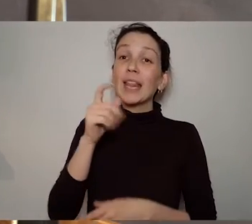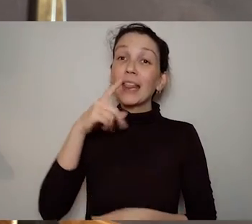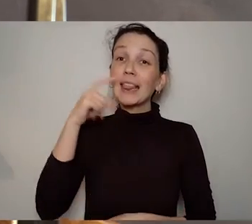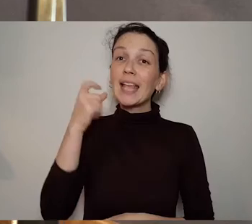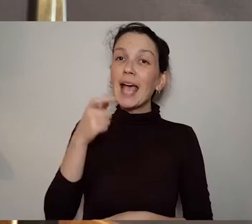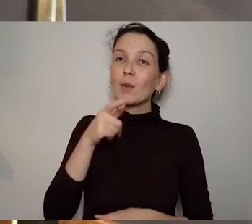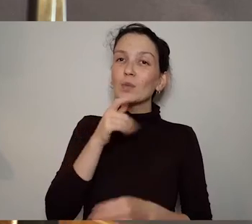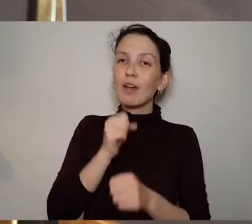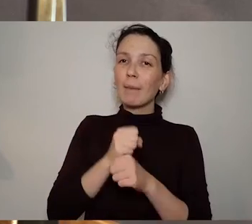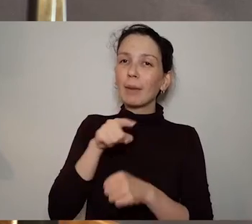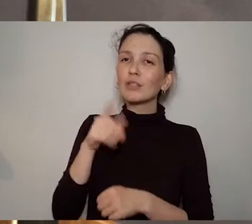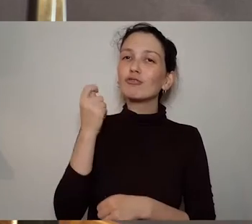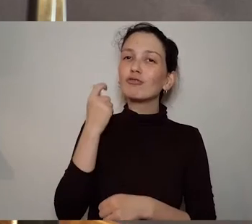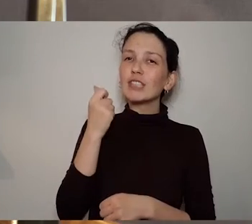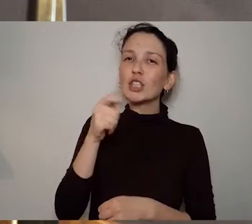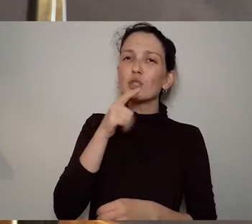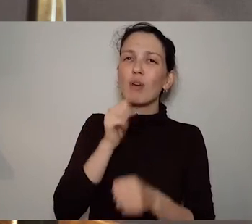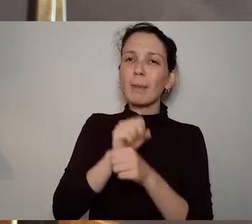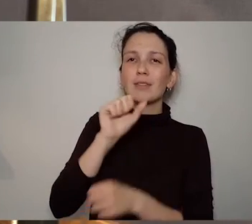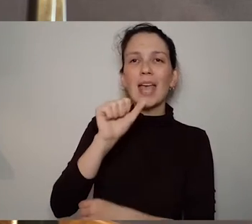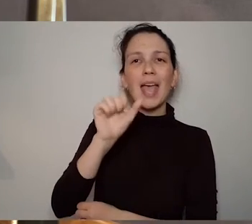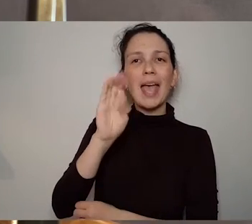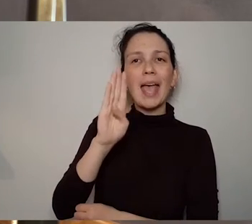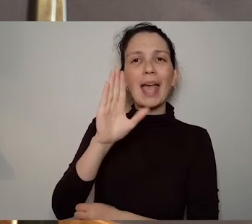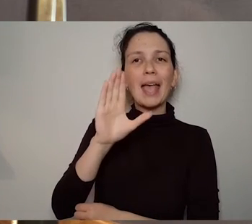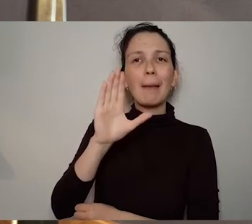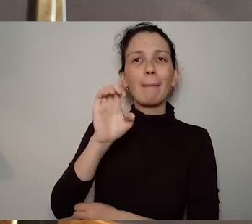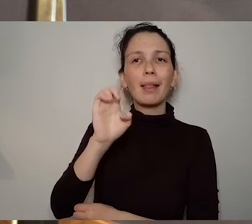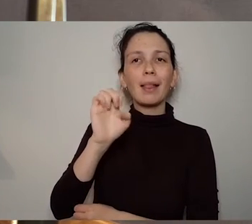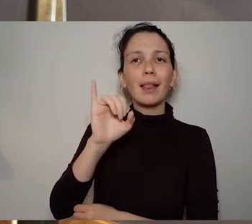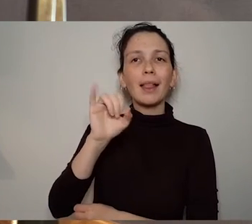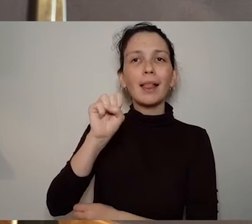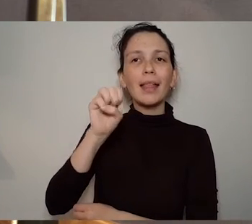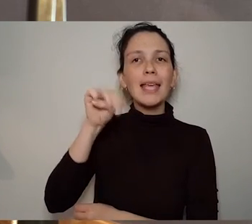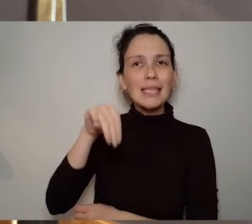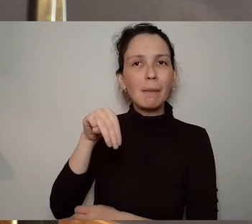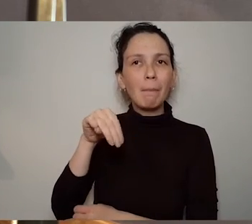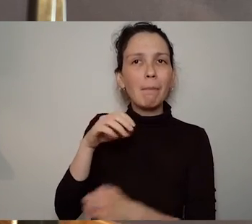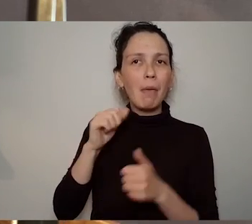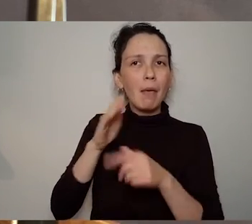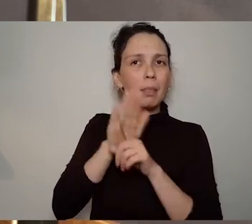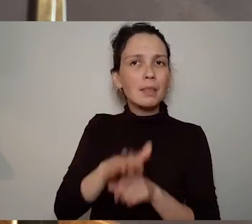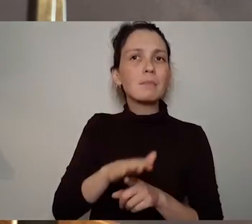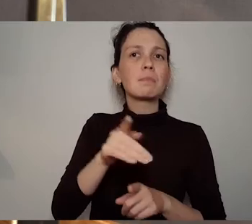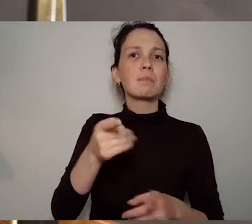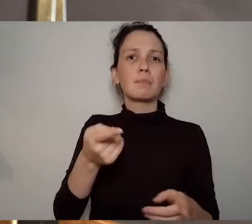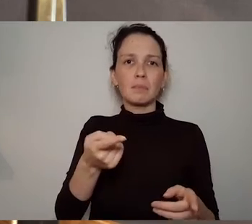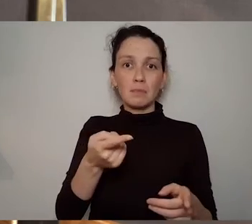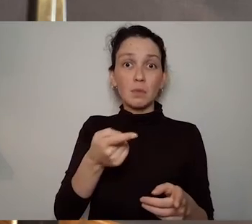to you know make these processes more accessible to a wider audience. This is going to be on RTE